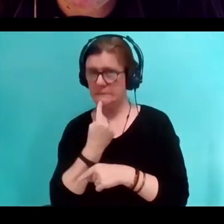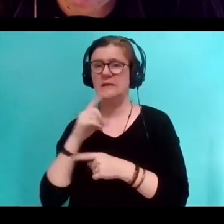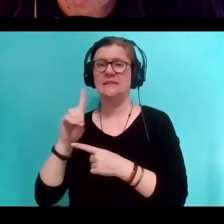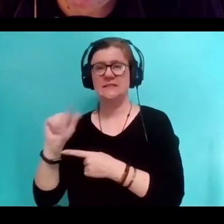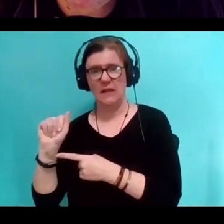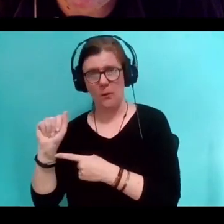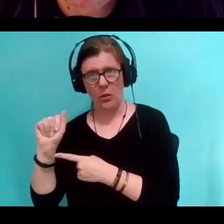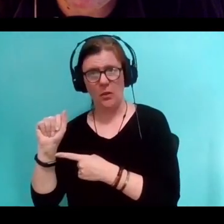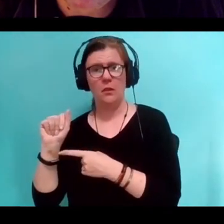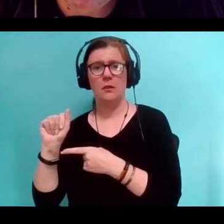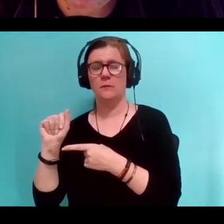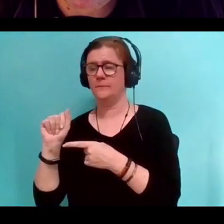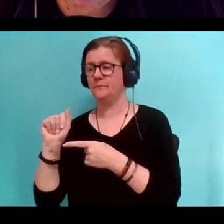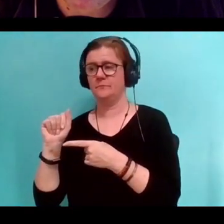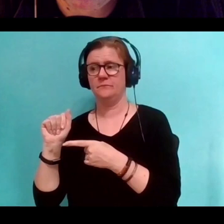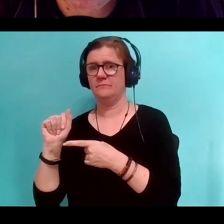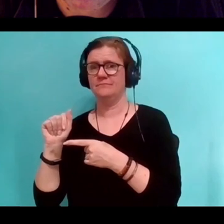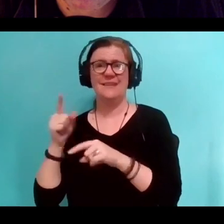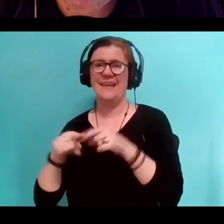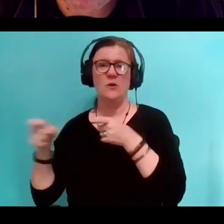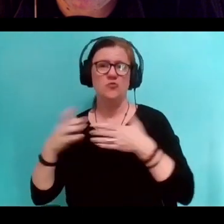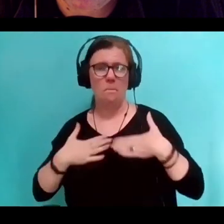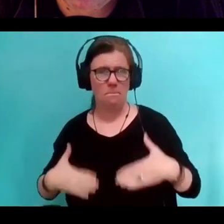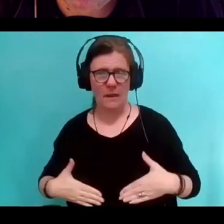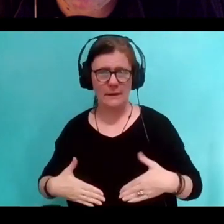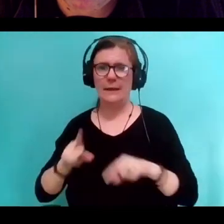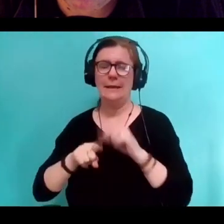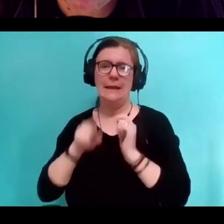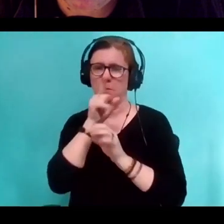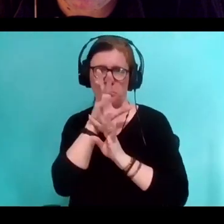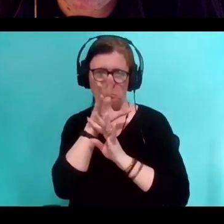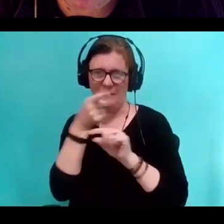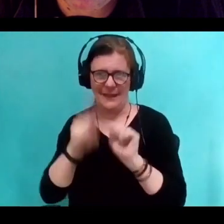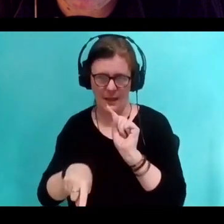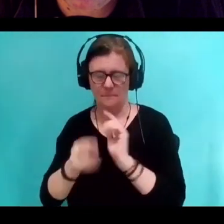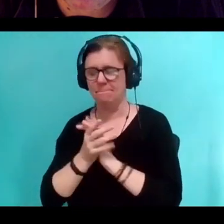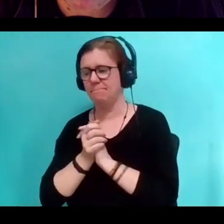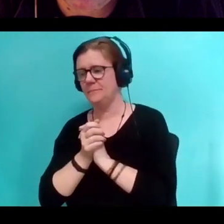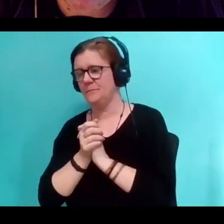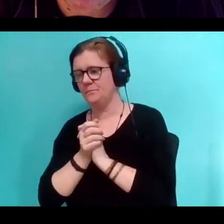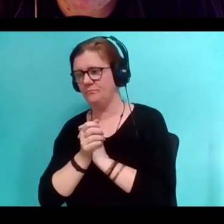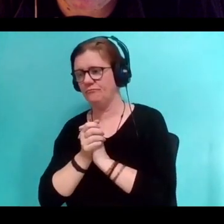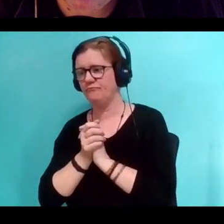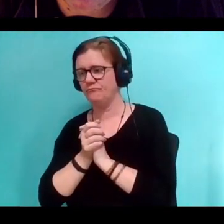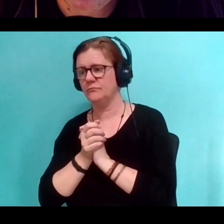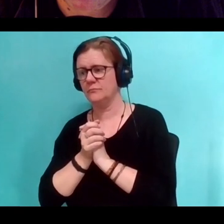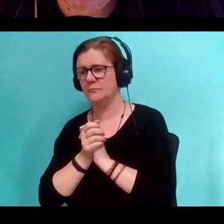does not have bodily control or verbal control. And I had wanted to do Tim's portrait.